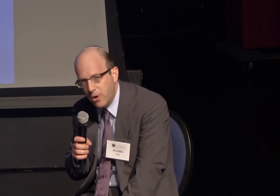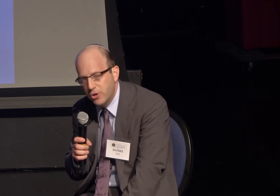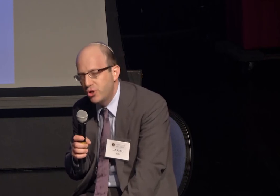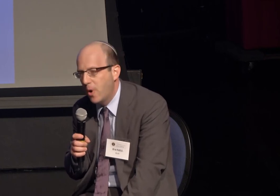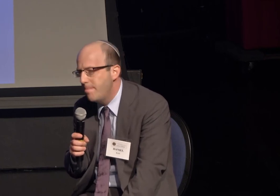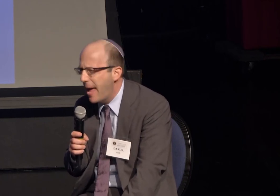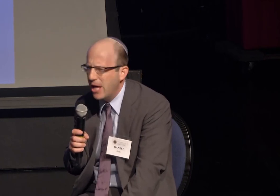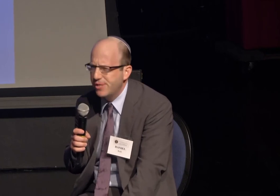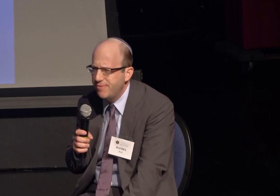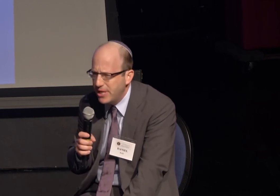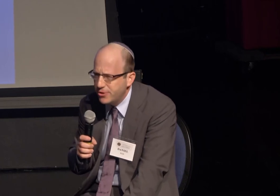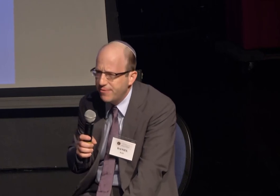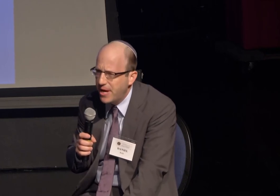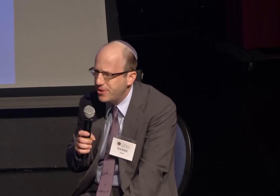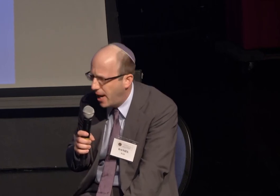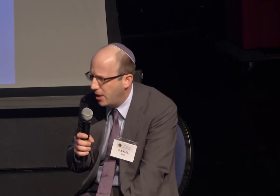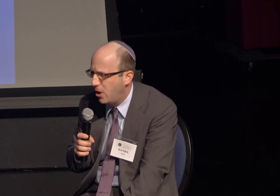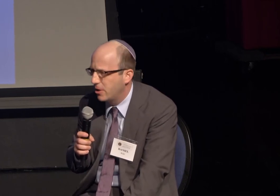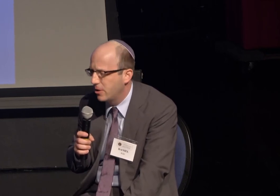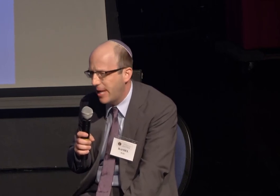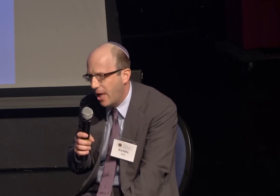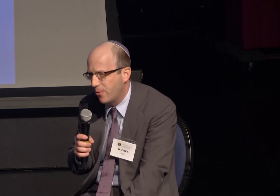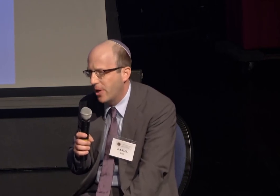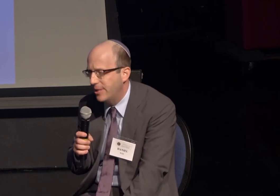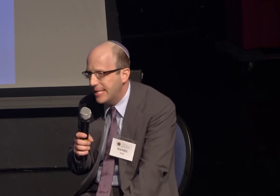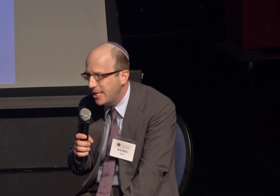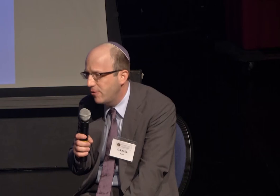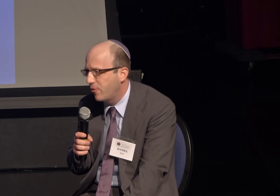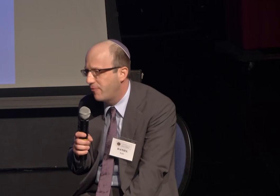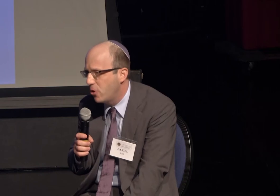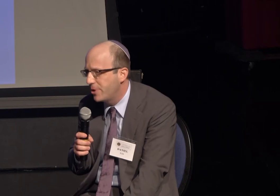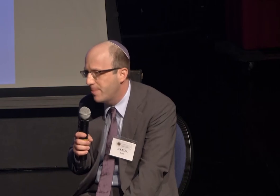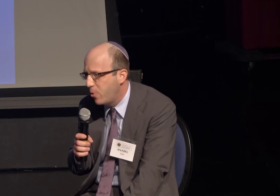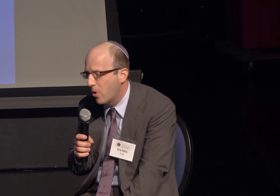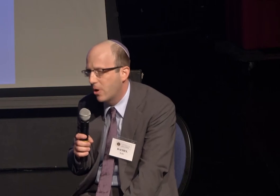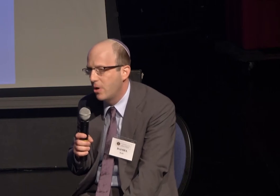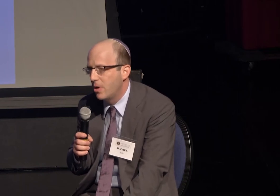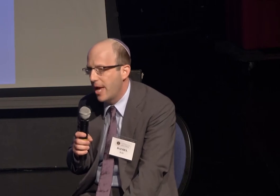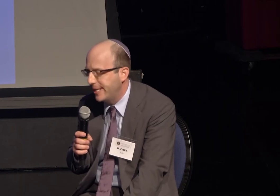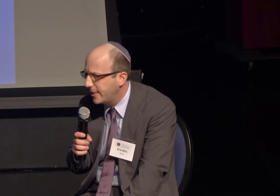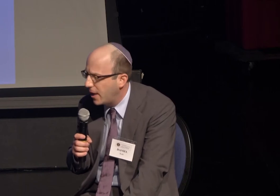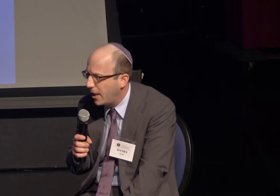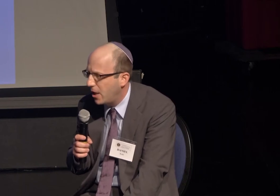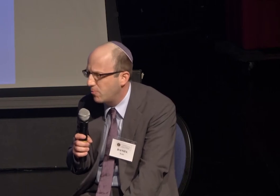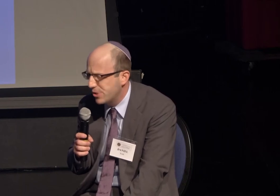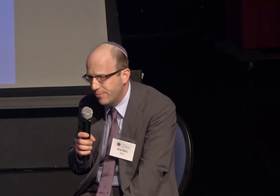I went with her to a massive interfaith dialogue gathering on the eve of Yom Kippur and Eid Al-Fitr,